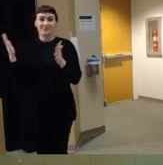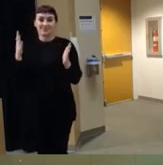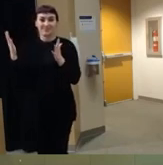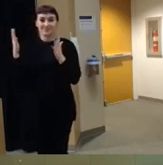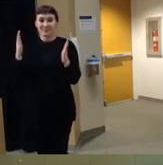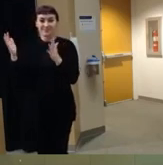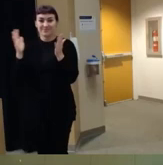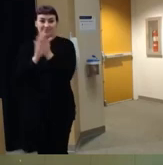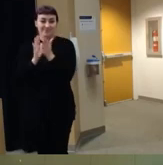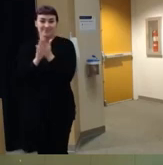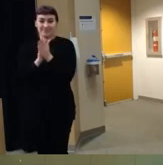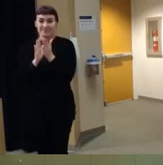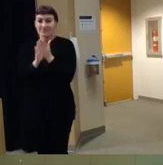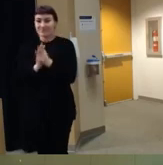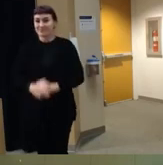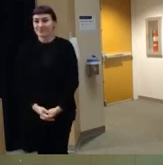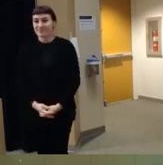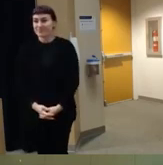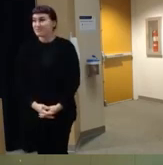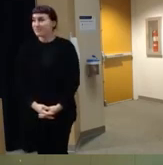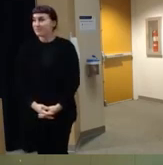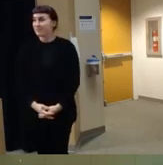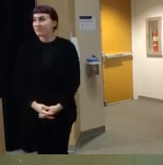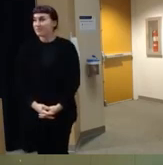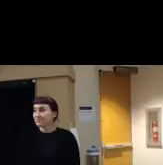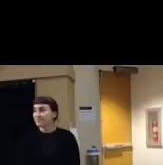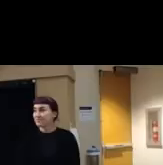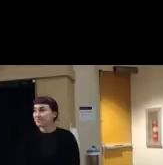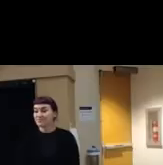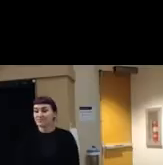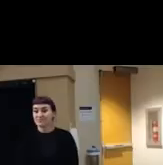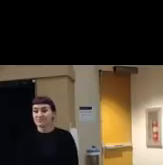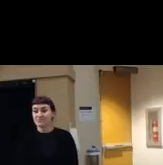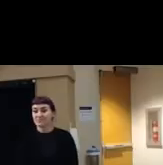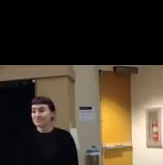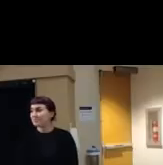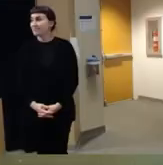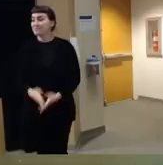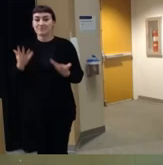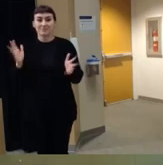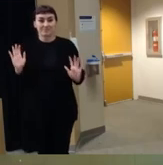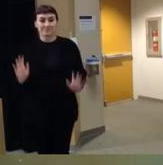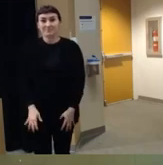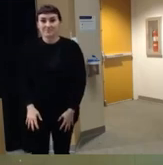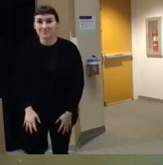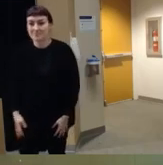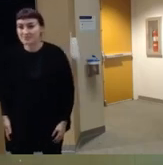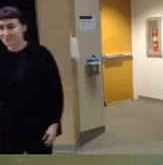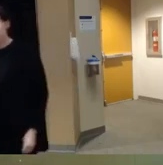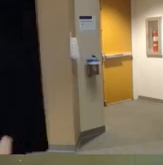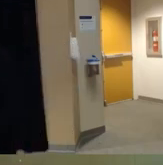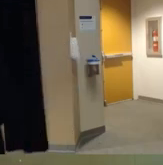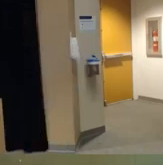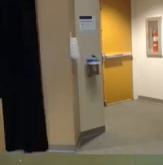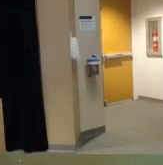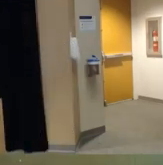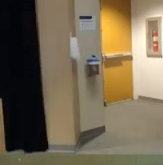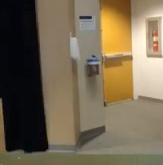me and Dr Michaels if oh she's SP you're back you're back I'm here um